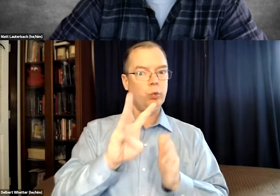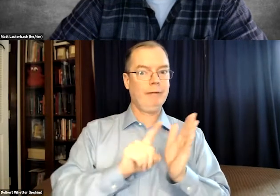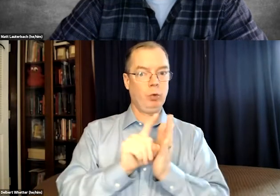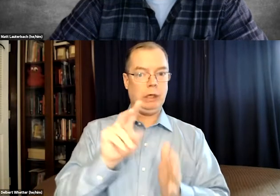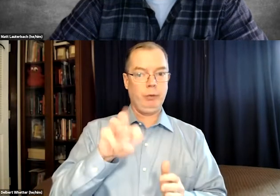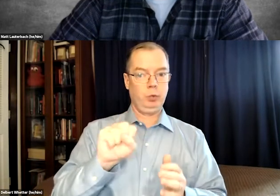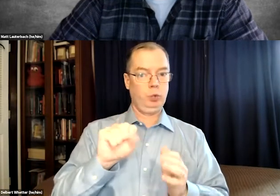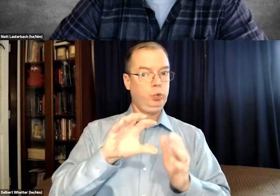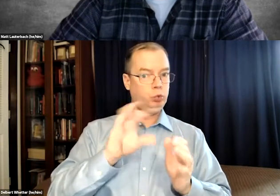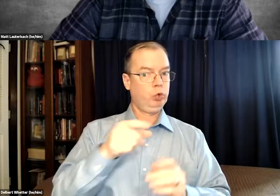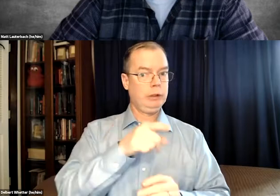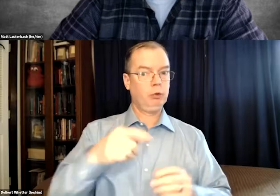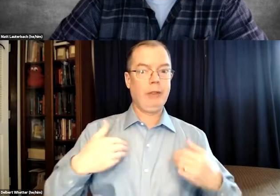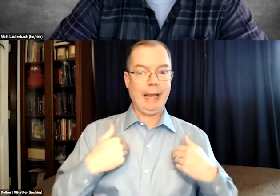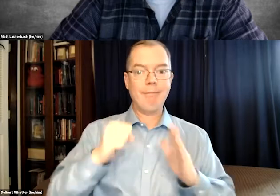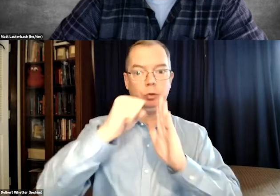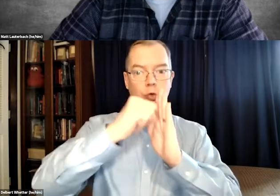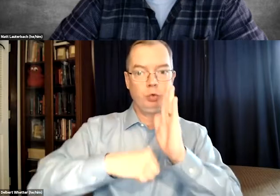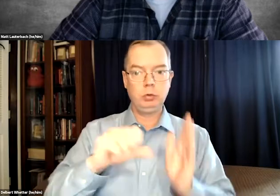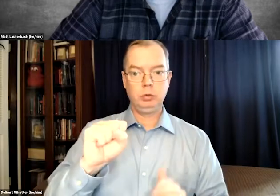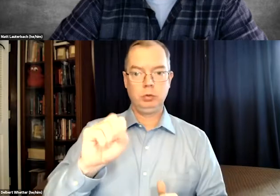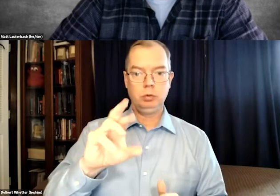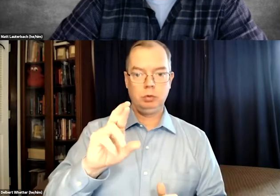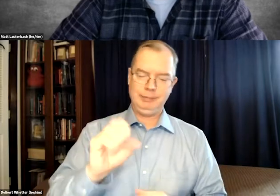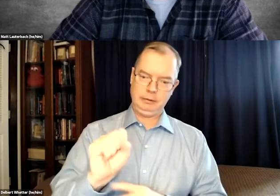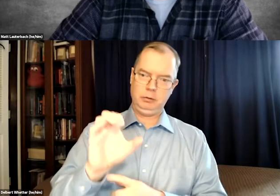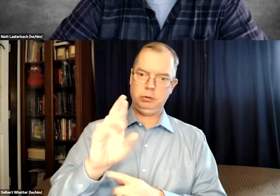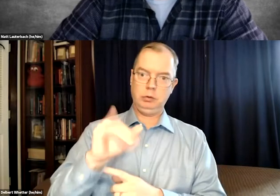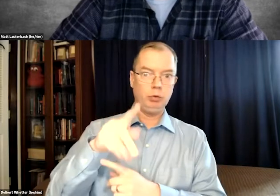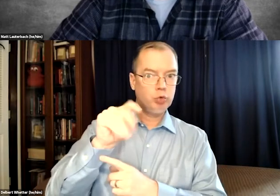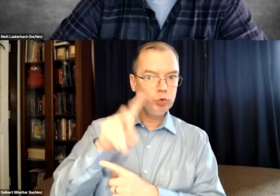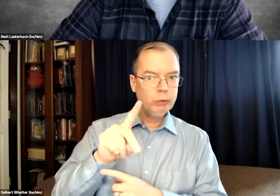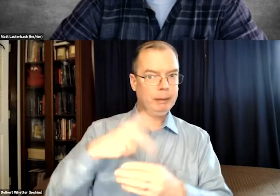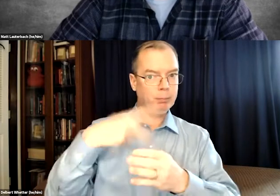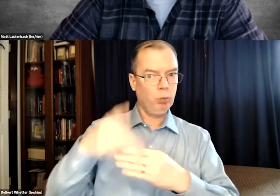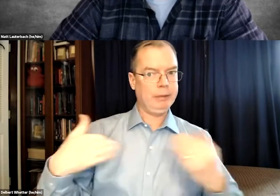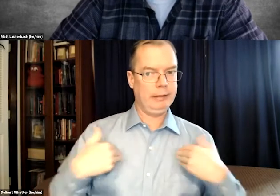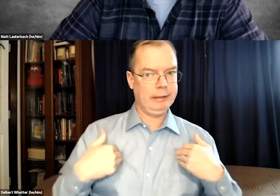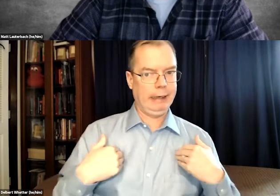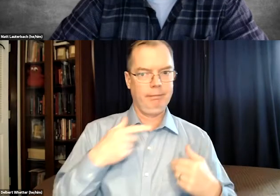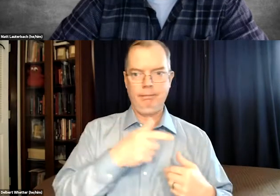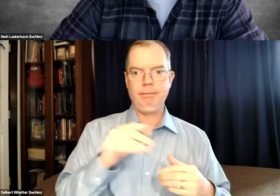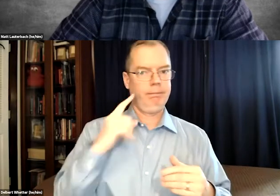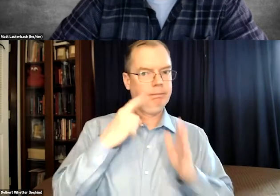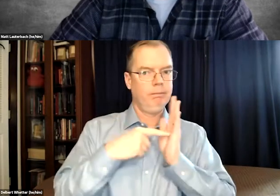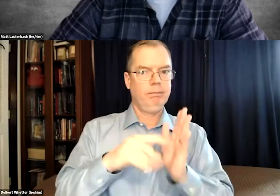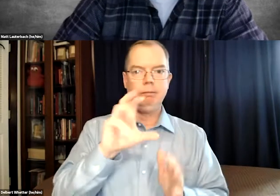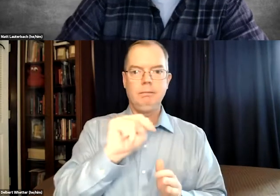But some of those 24 hours news stations have a script. They are scripted, they're scripted programming.